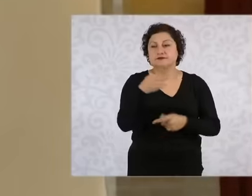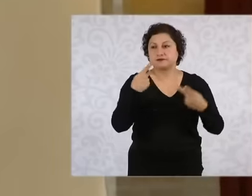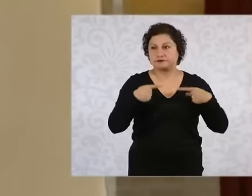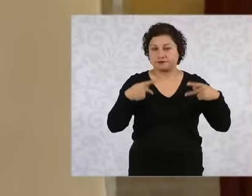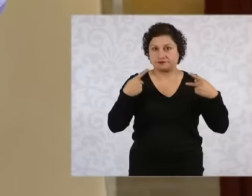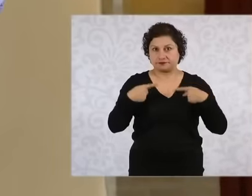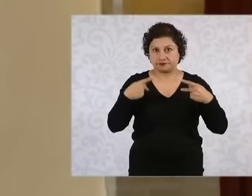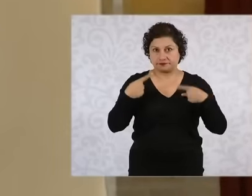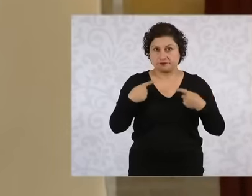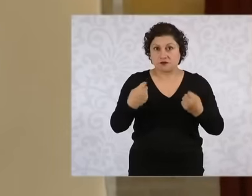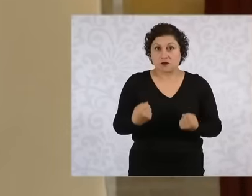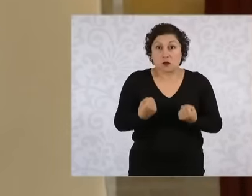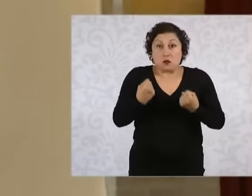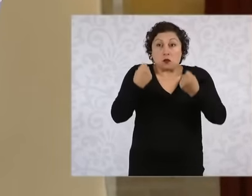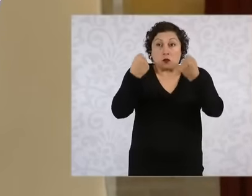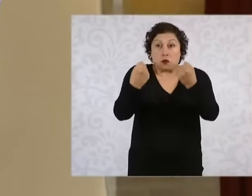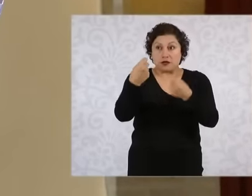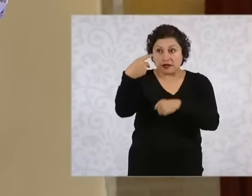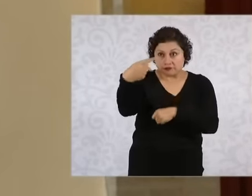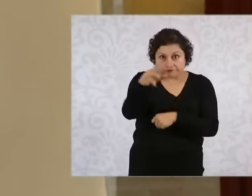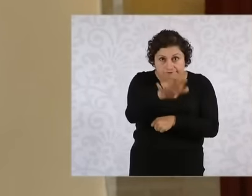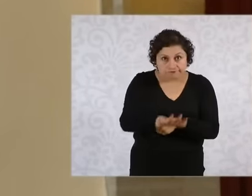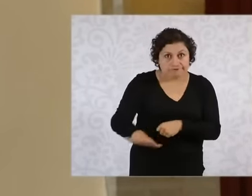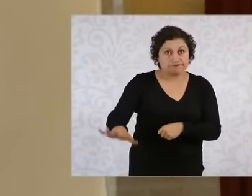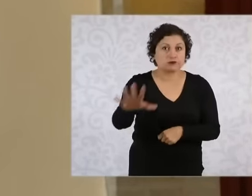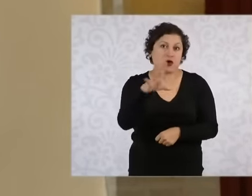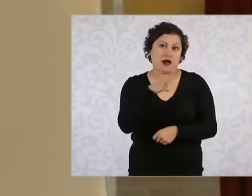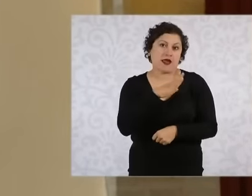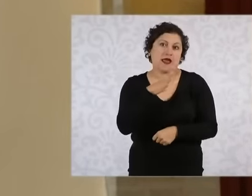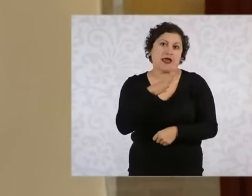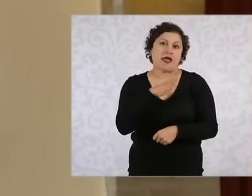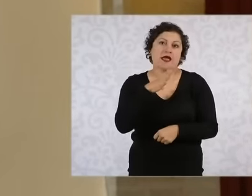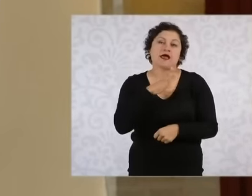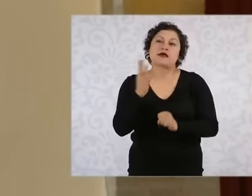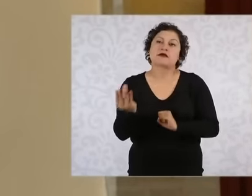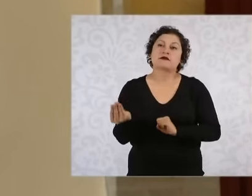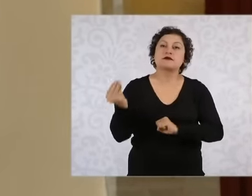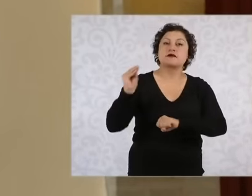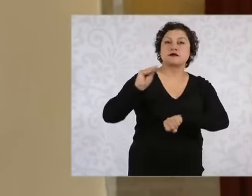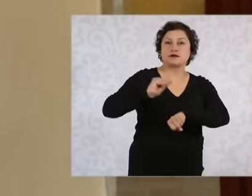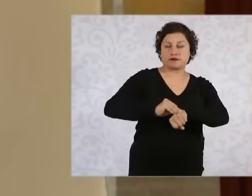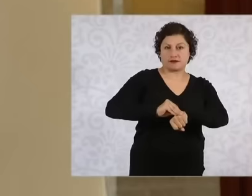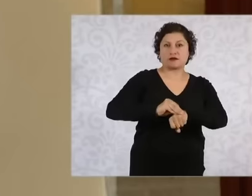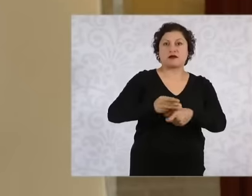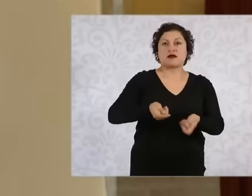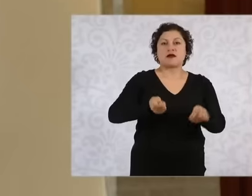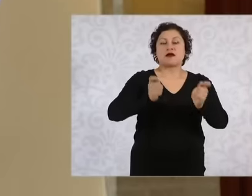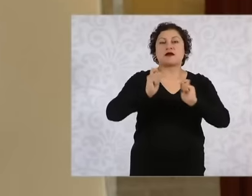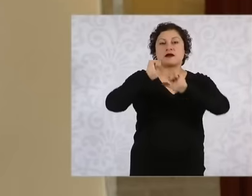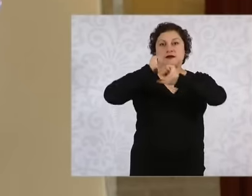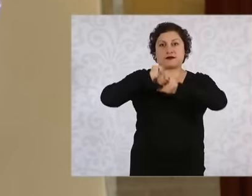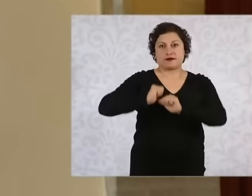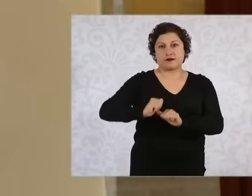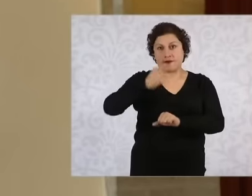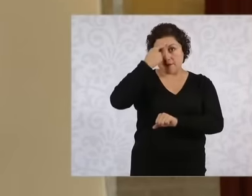public power emanates from the people and is instituted for their benefit the people have at